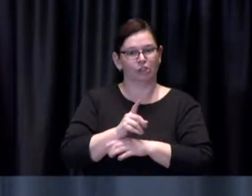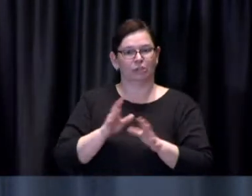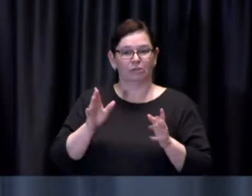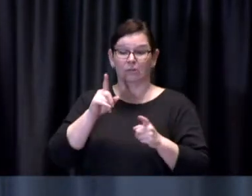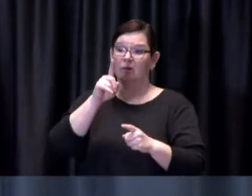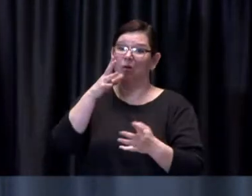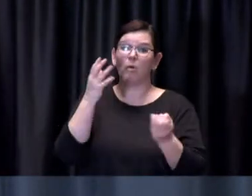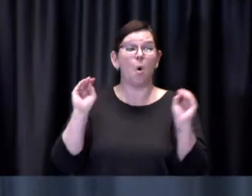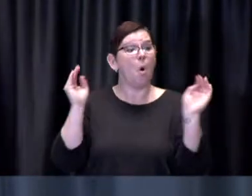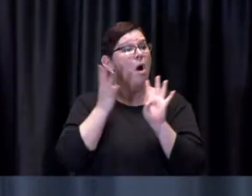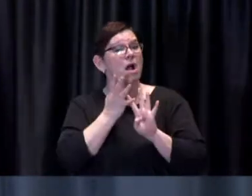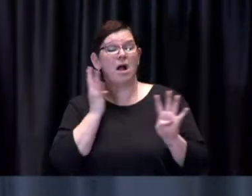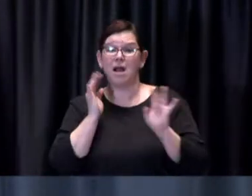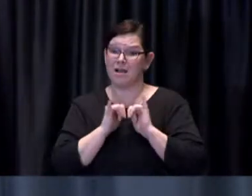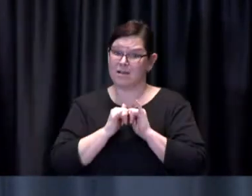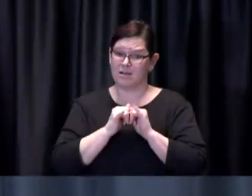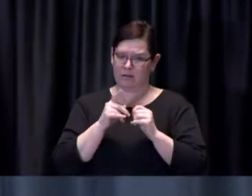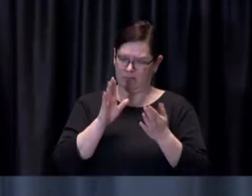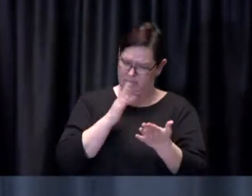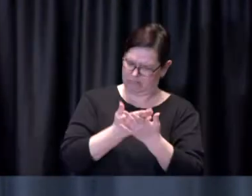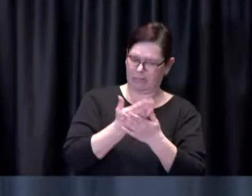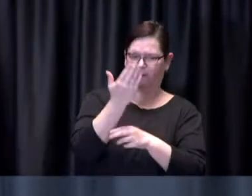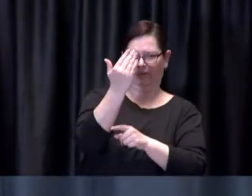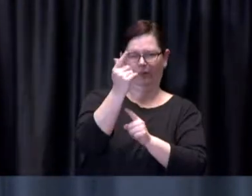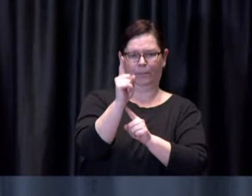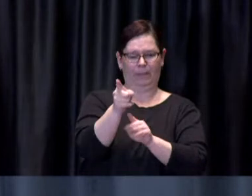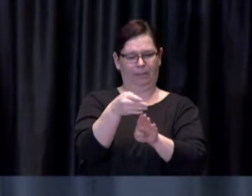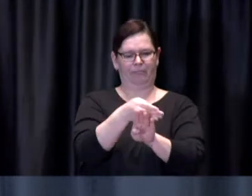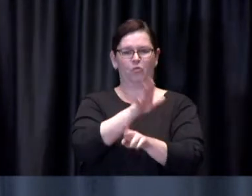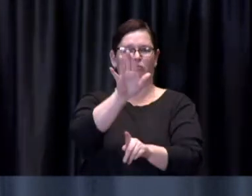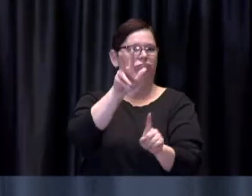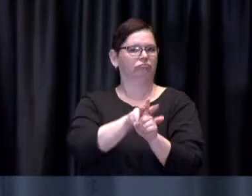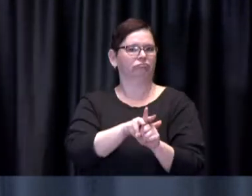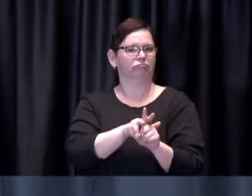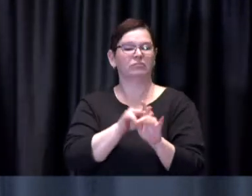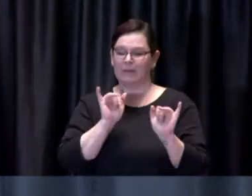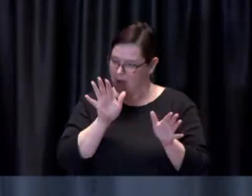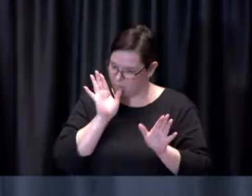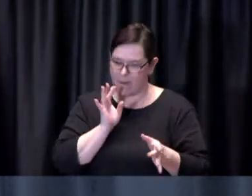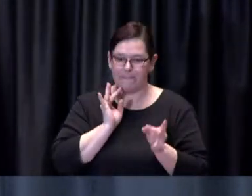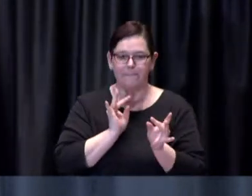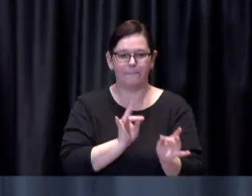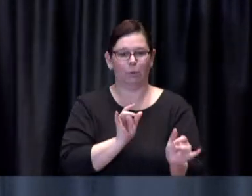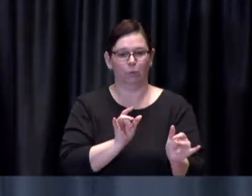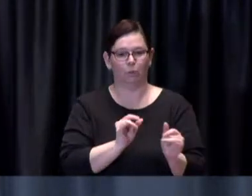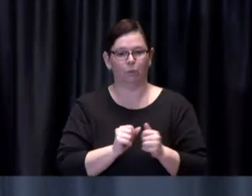This greatly assists us in ensuring that your experience is both timely and efficient.